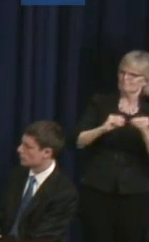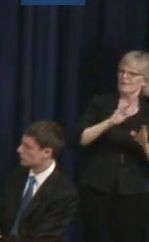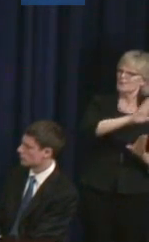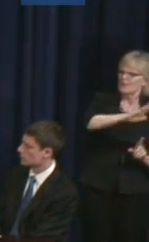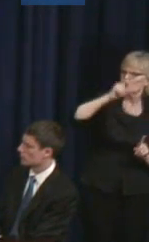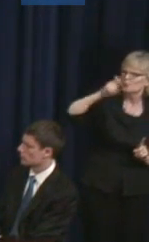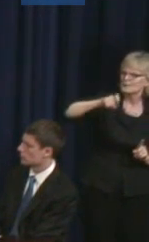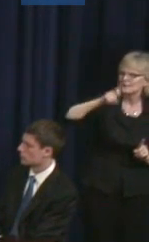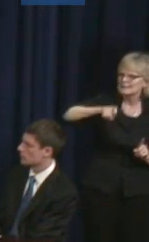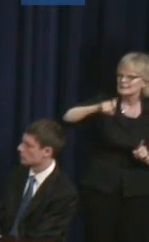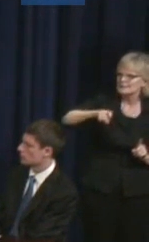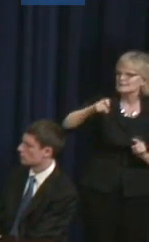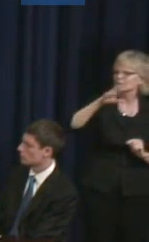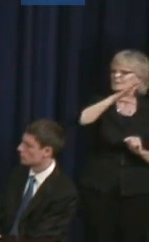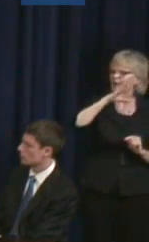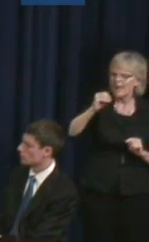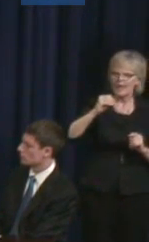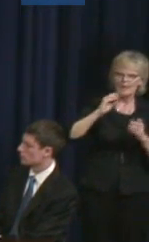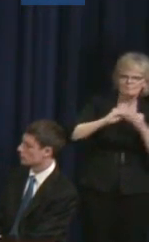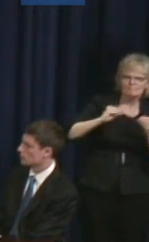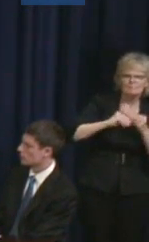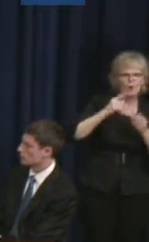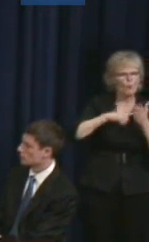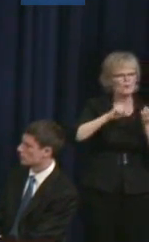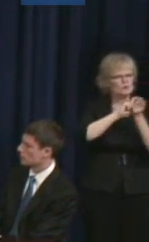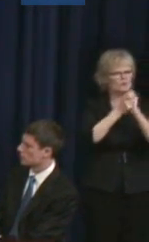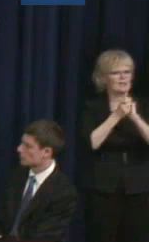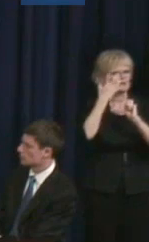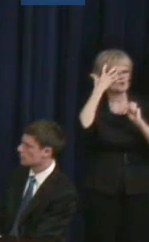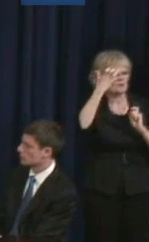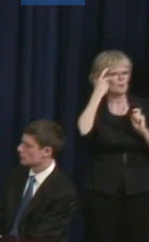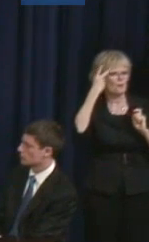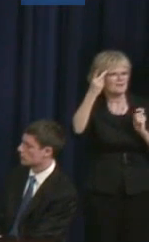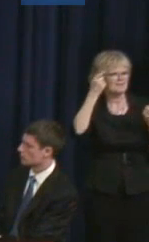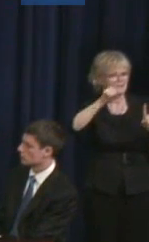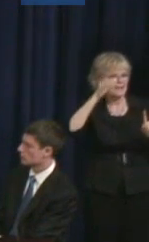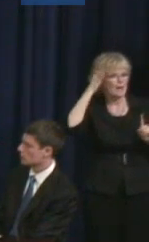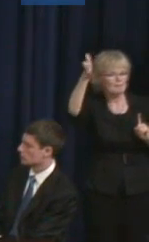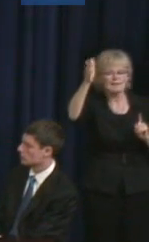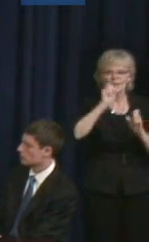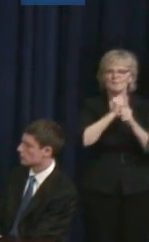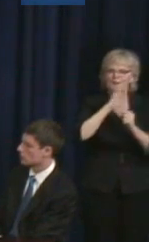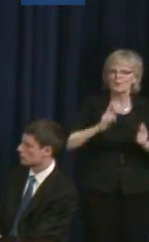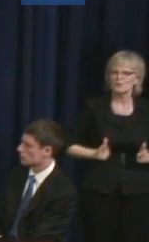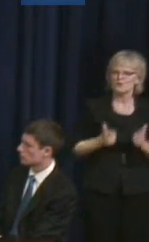and what changes they need to see happen that will help make their lives be a more better, accessible,